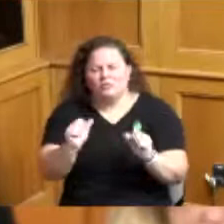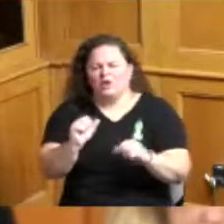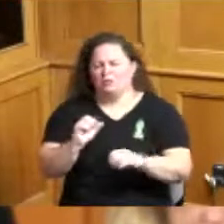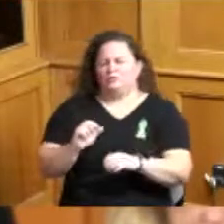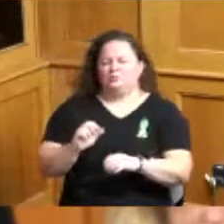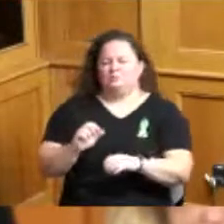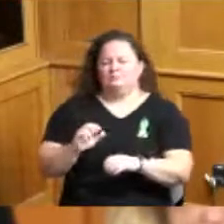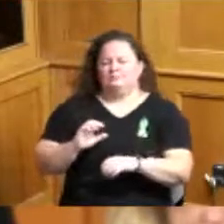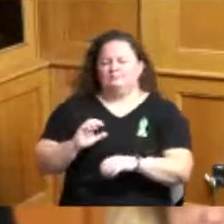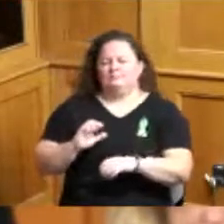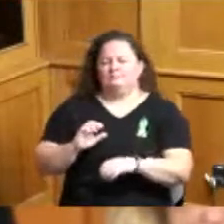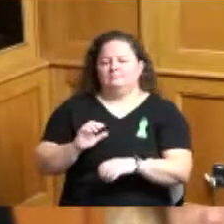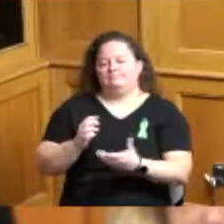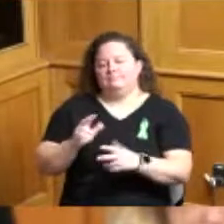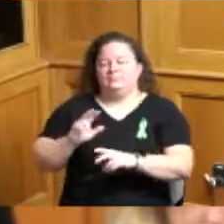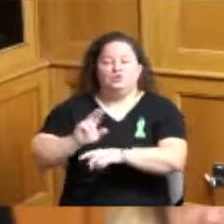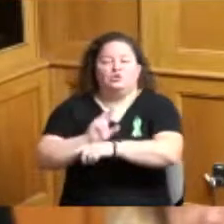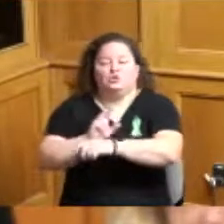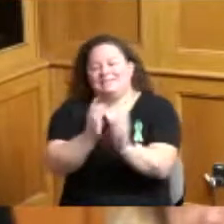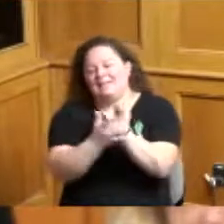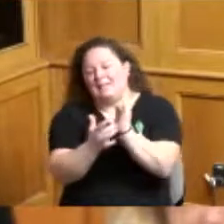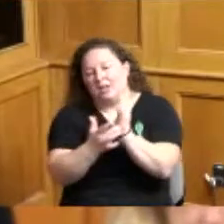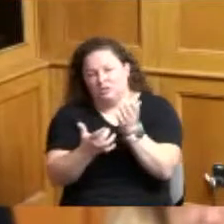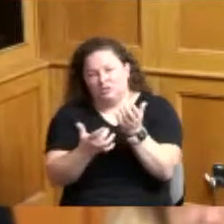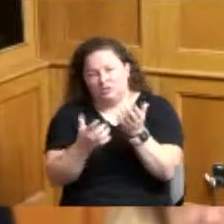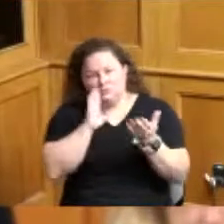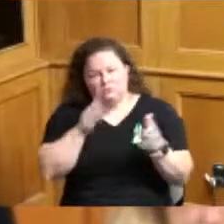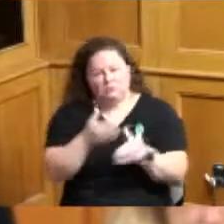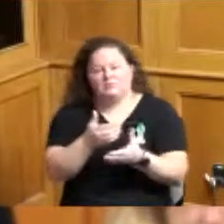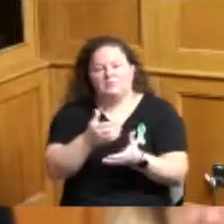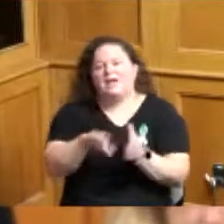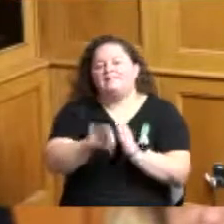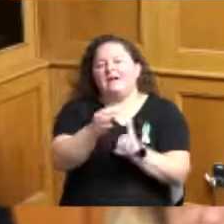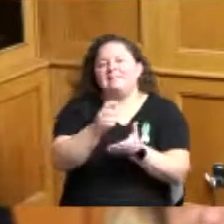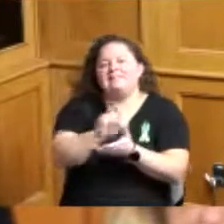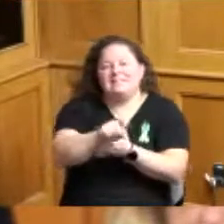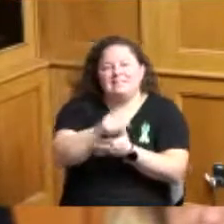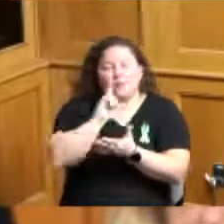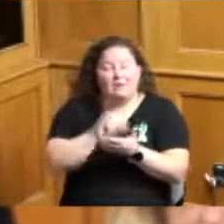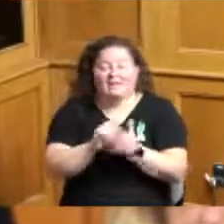technology and find out the necessary needs of the technology so the technology itself has been